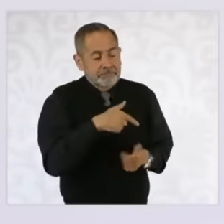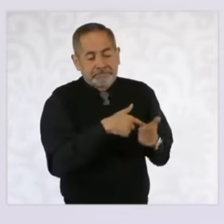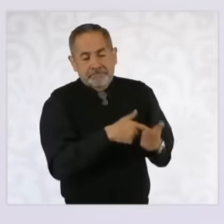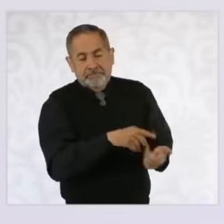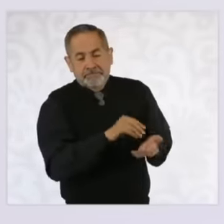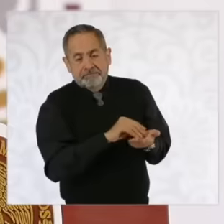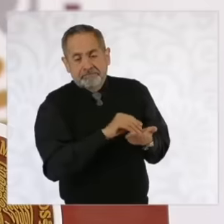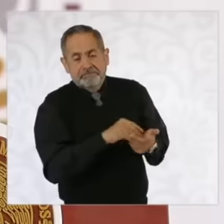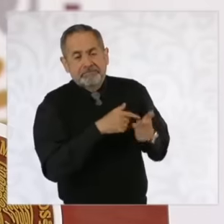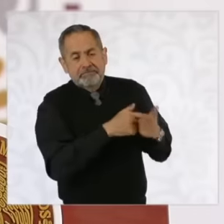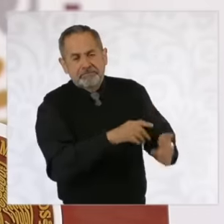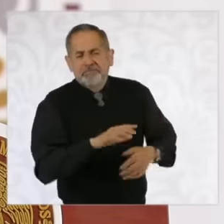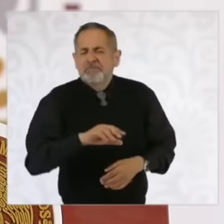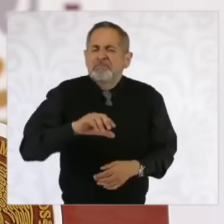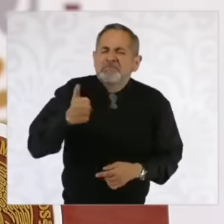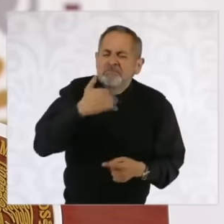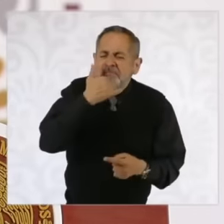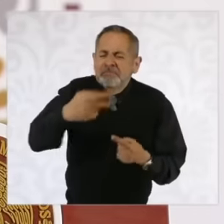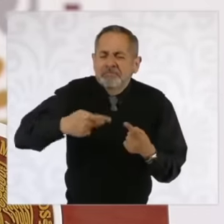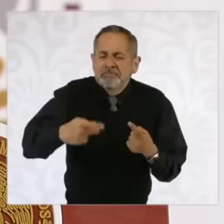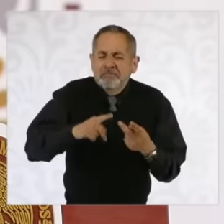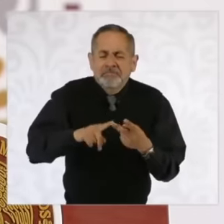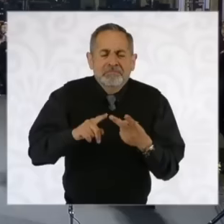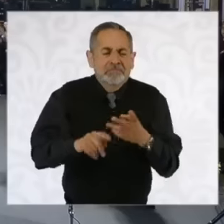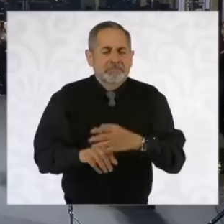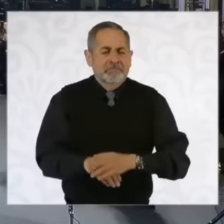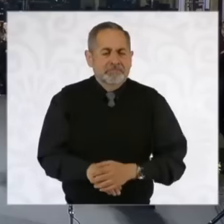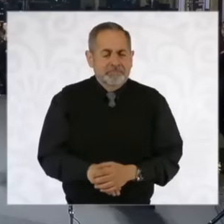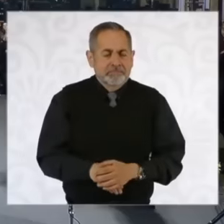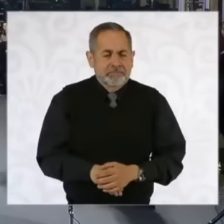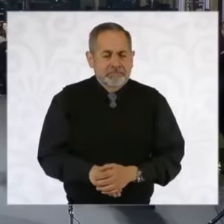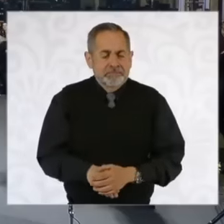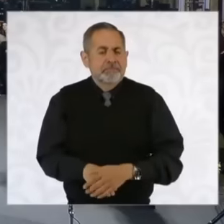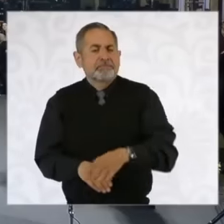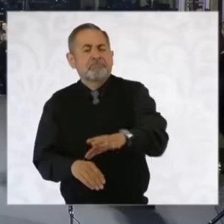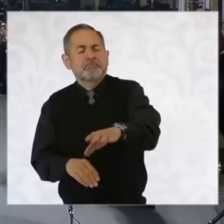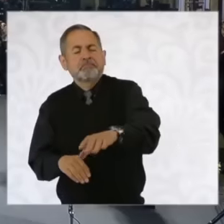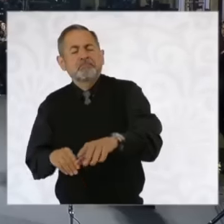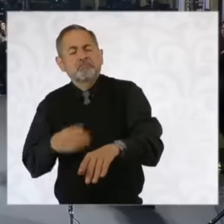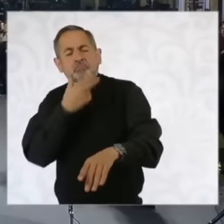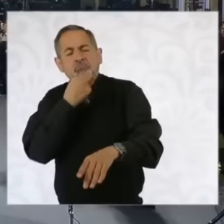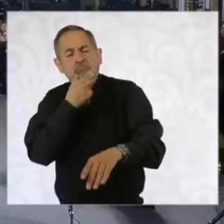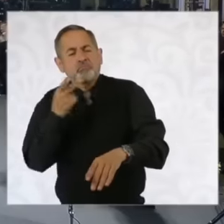with that and the other question was the proposal of Congressman Manuel Espino to start Ah no, we